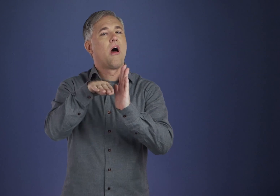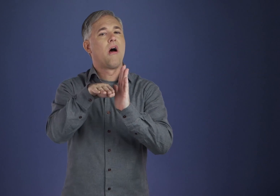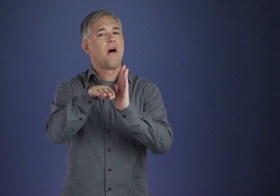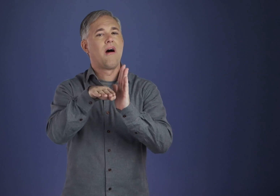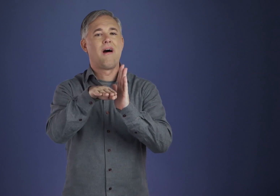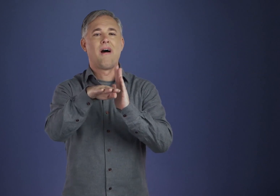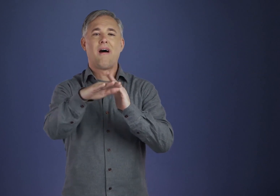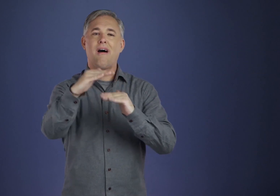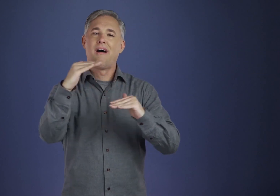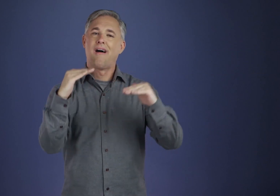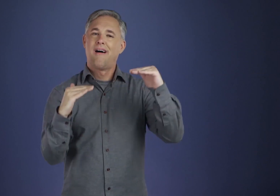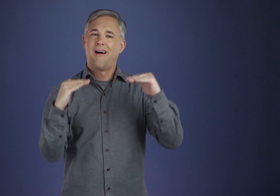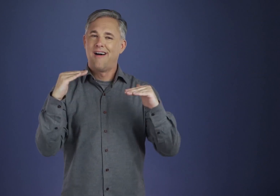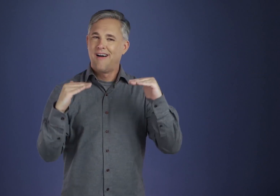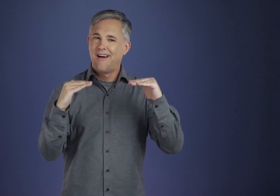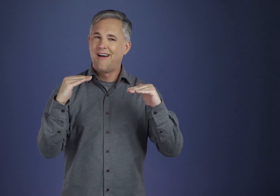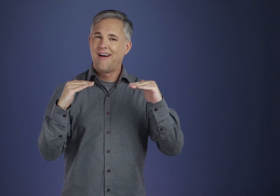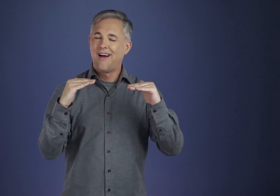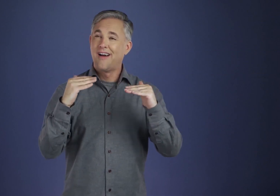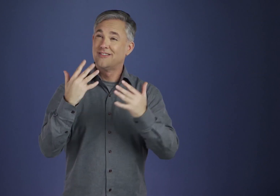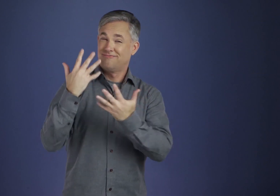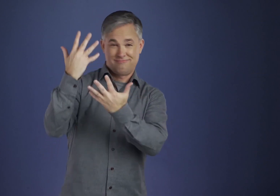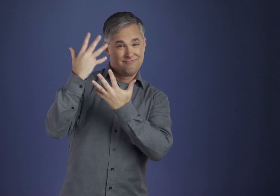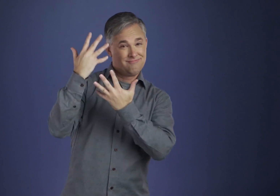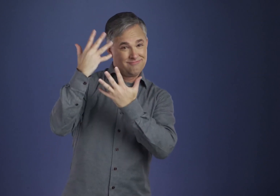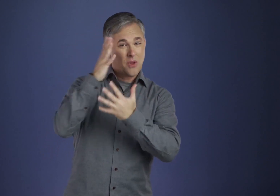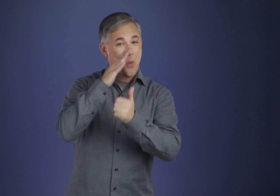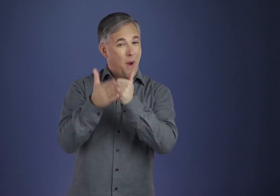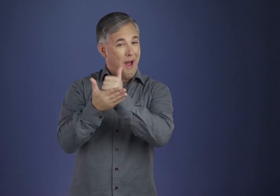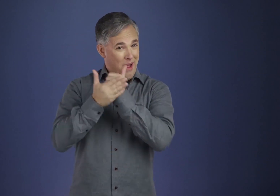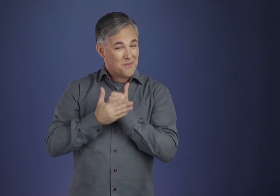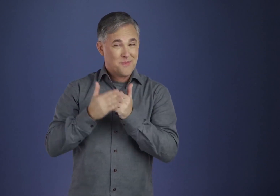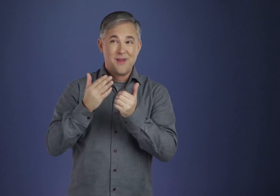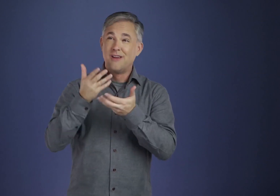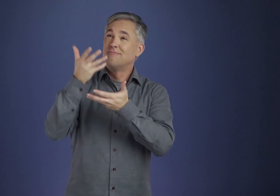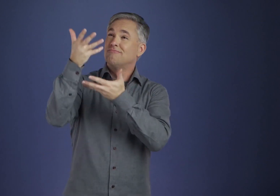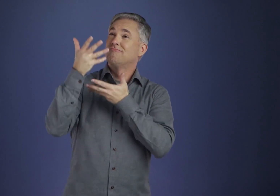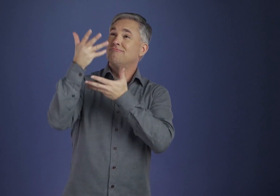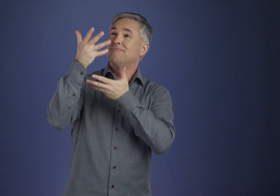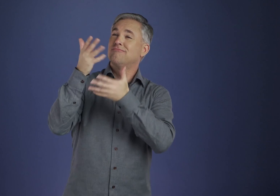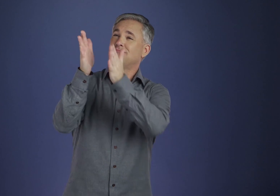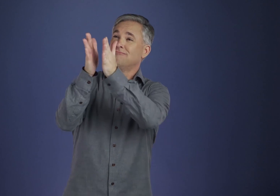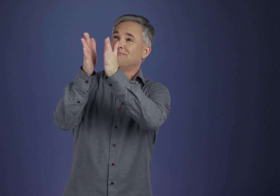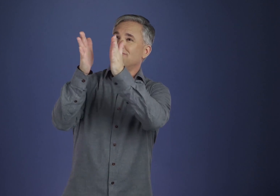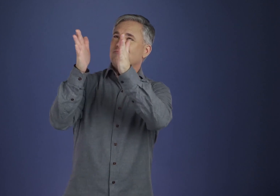to God — and in this sense it includes meditation. How may we go about it?